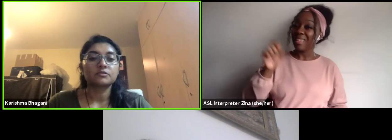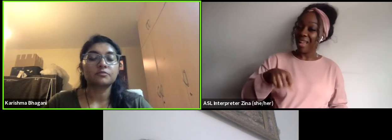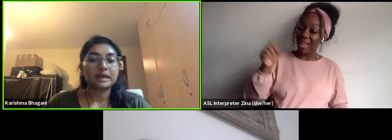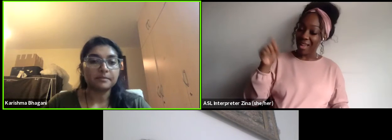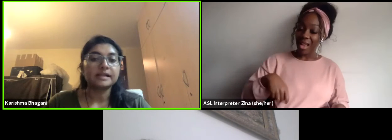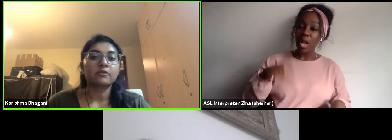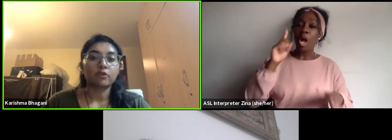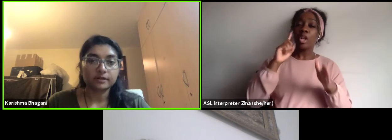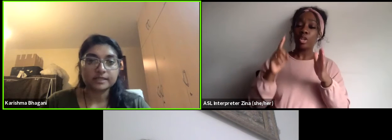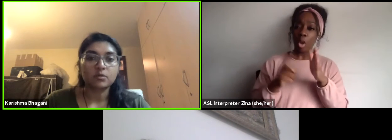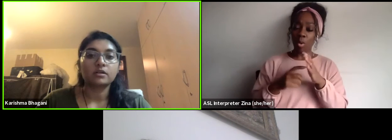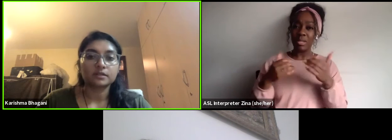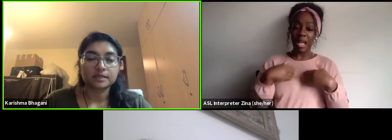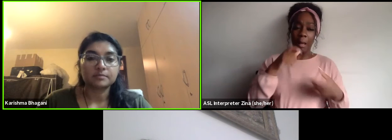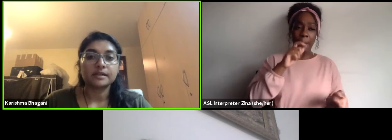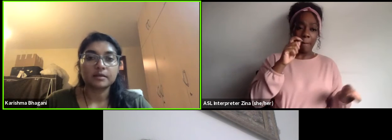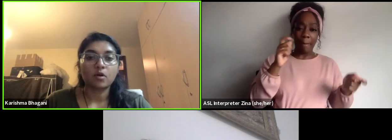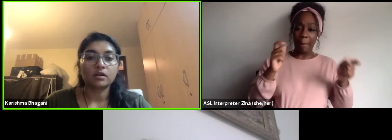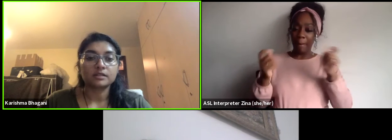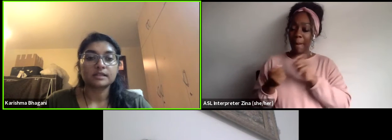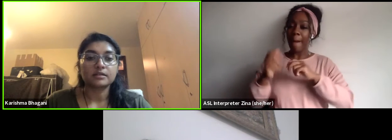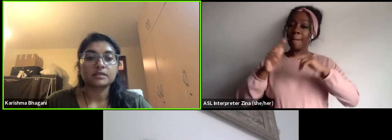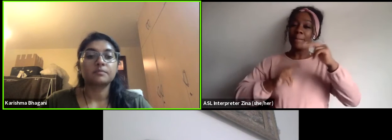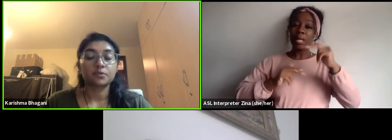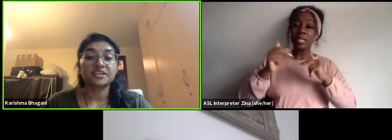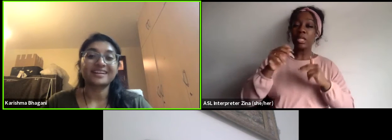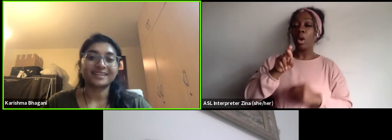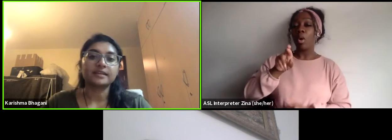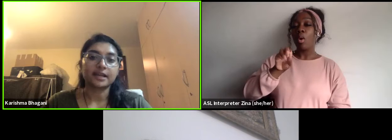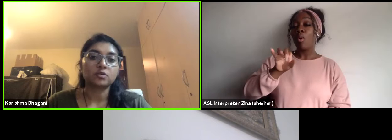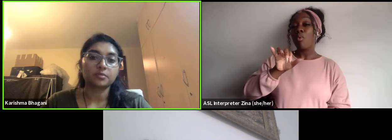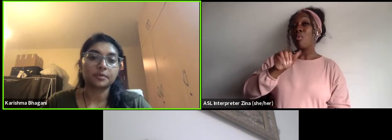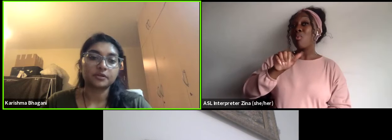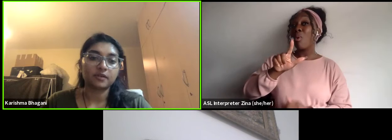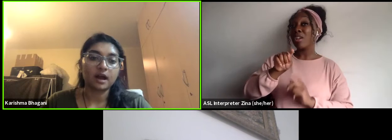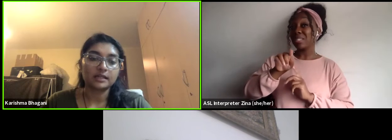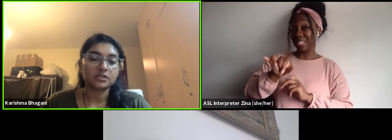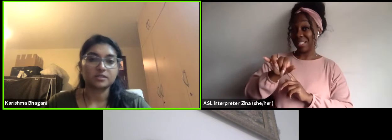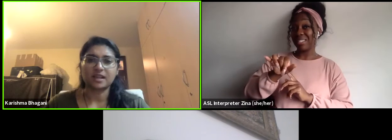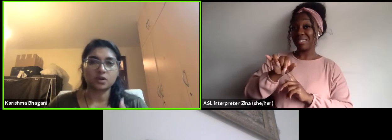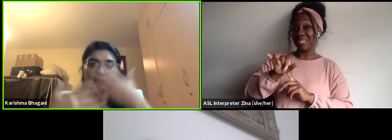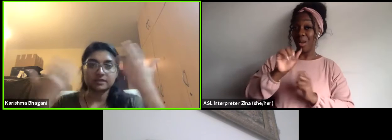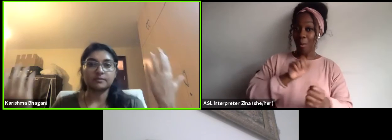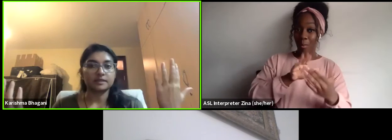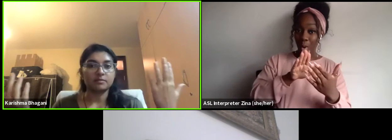building royalty models and building models that sub protect intellectual property of artists 'cause that's not even something some